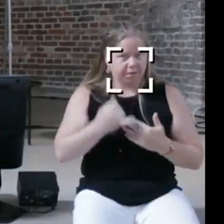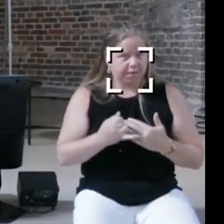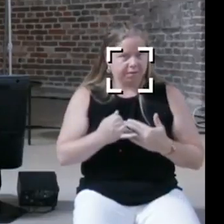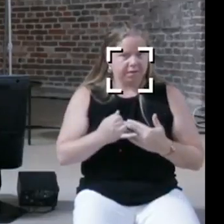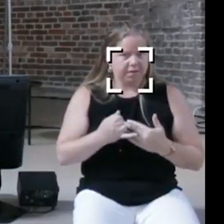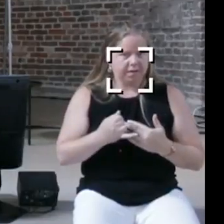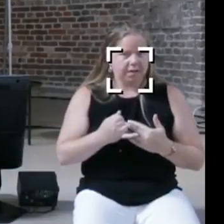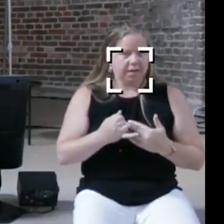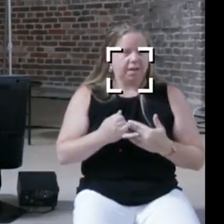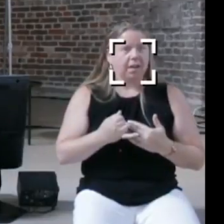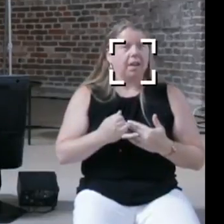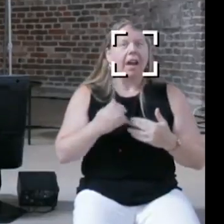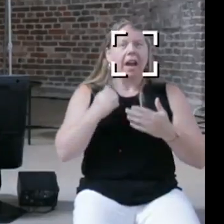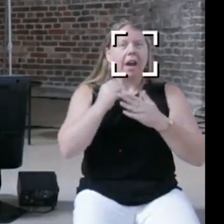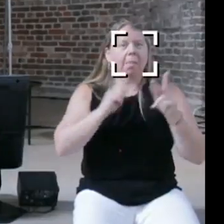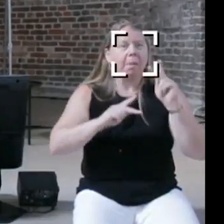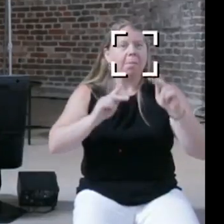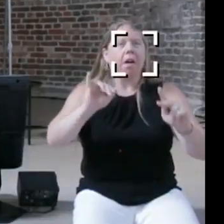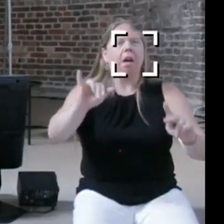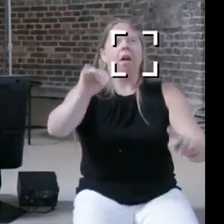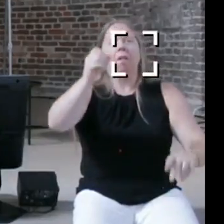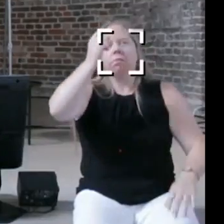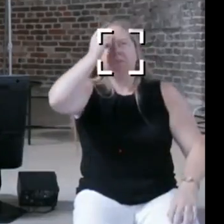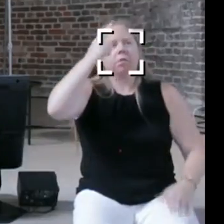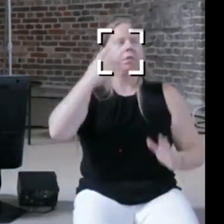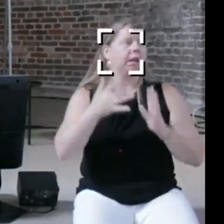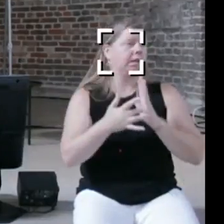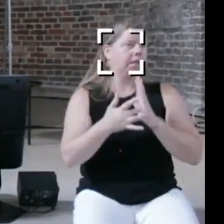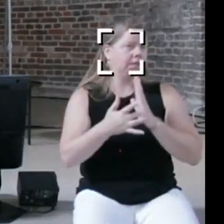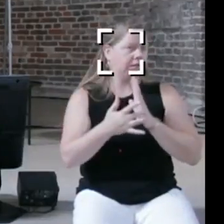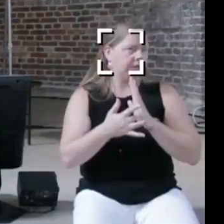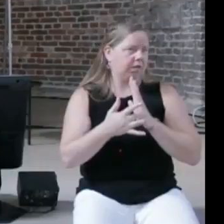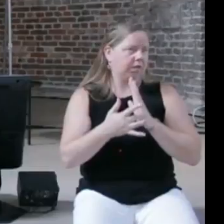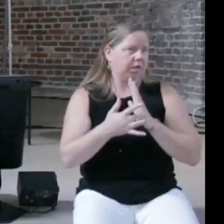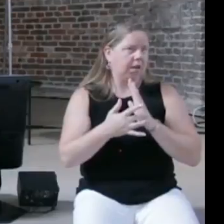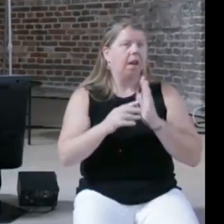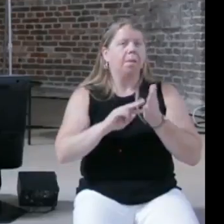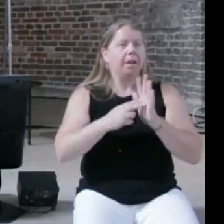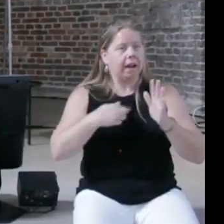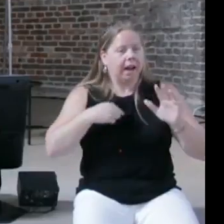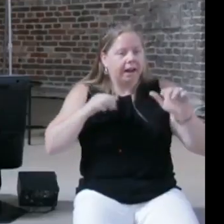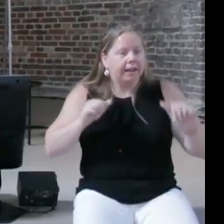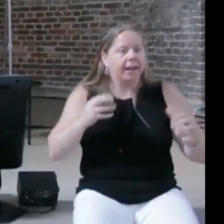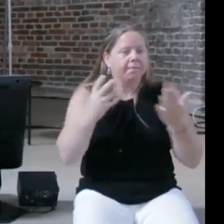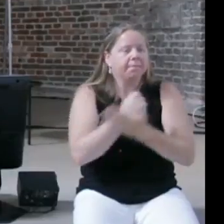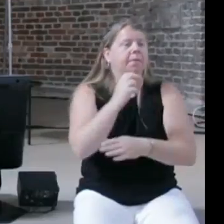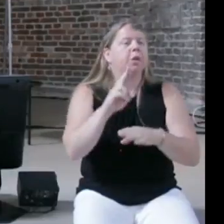demystify technology by allowing more people to use those technologies, and I remember